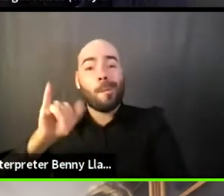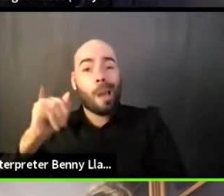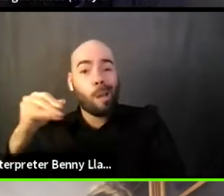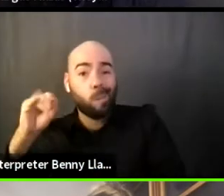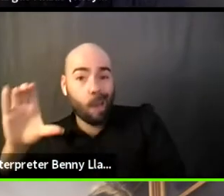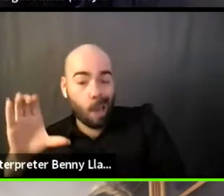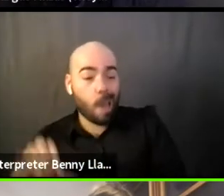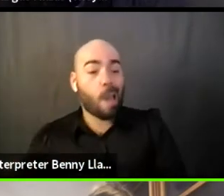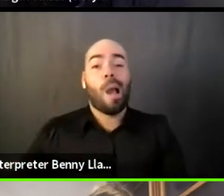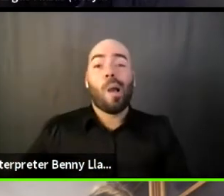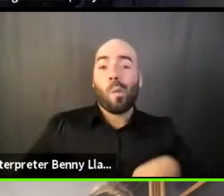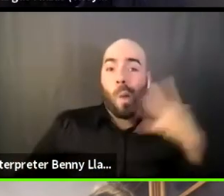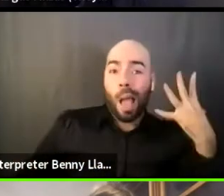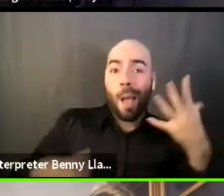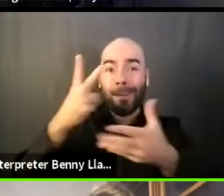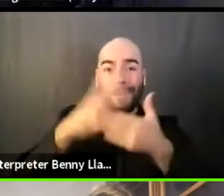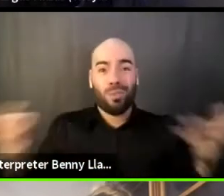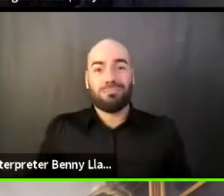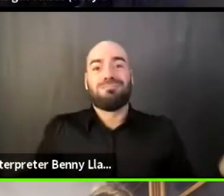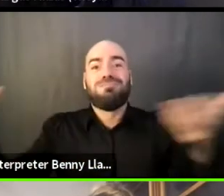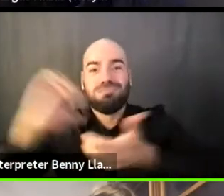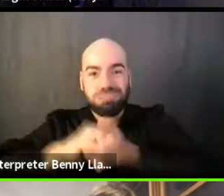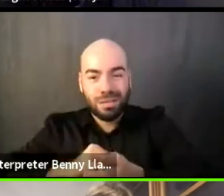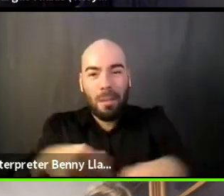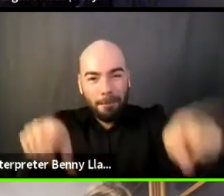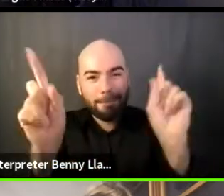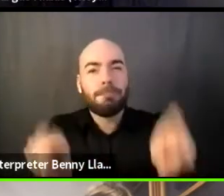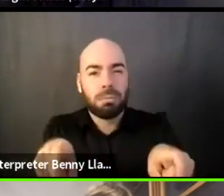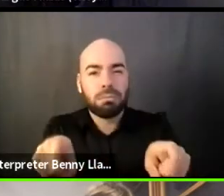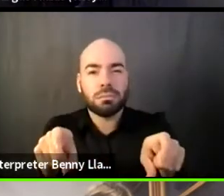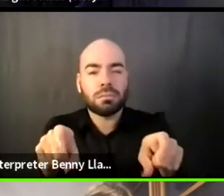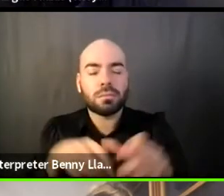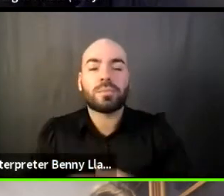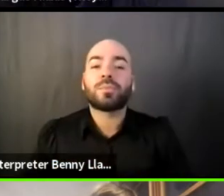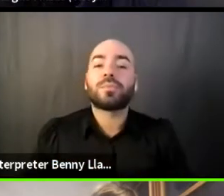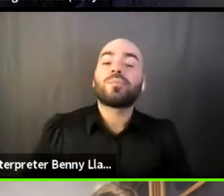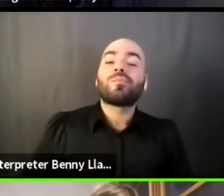And then I think, I've had some wonderful conversations